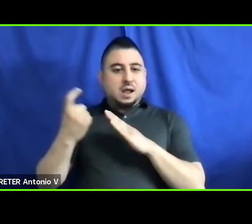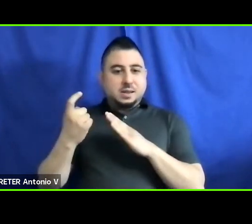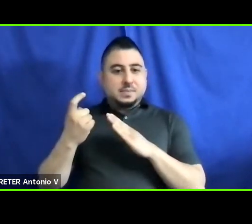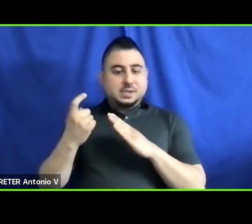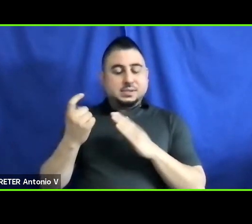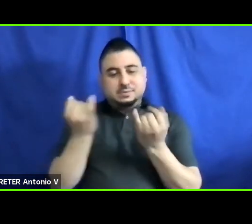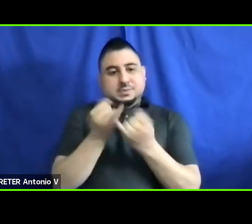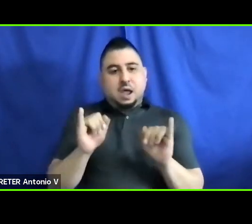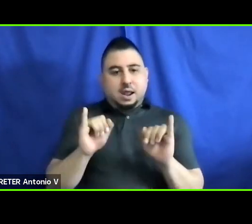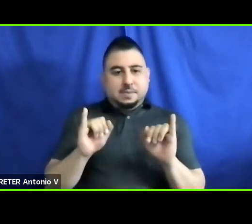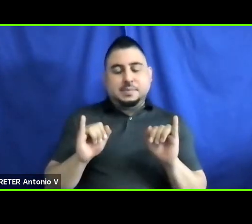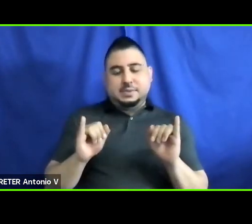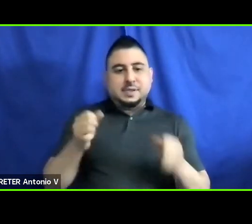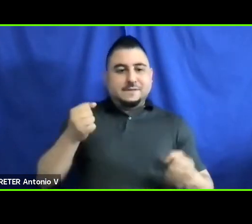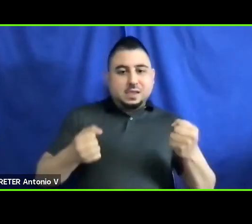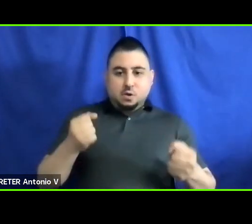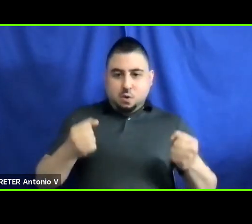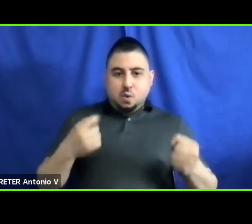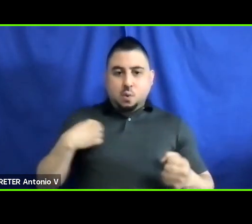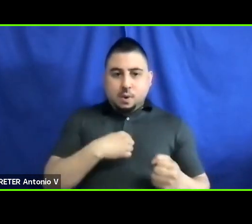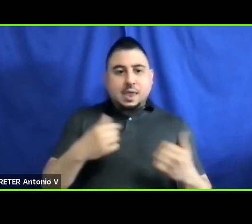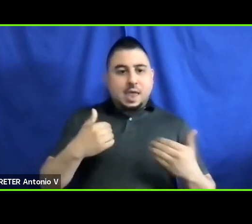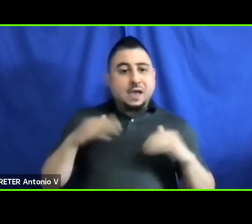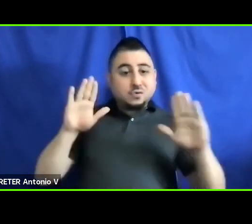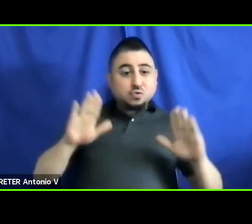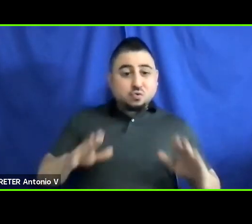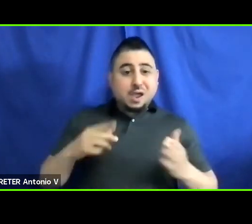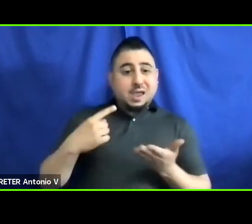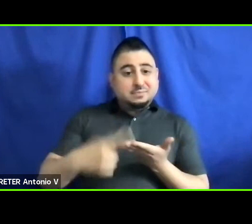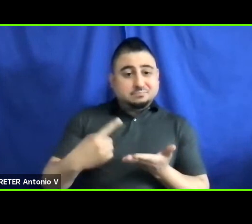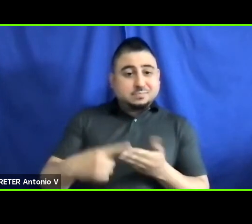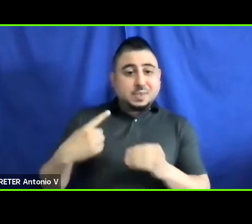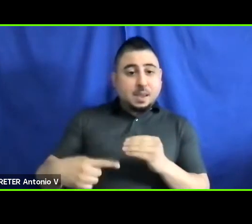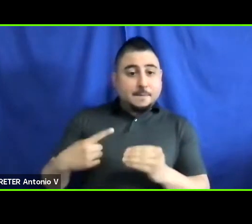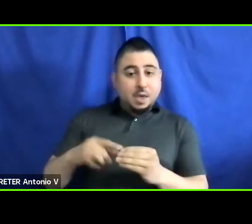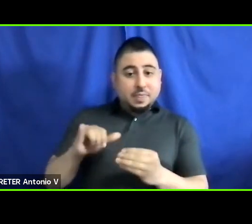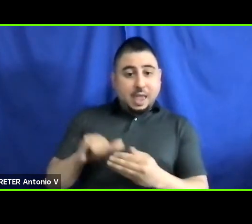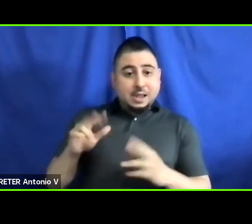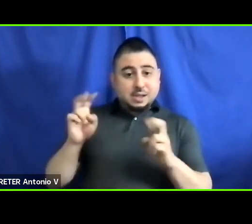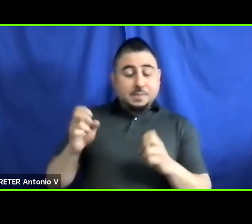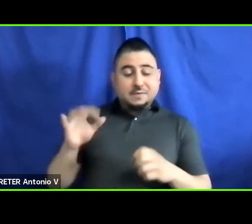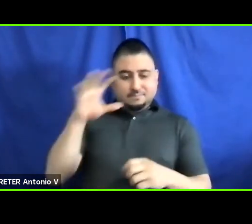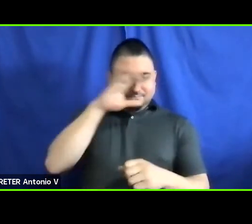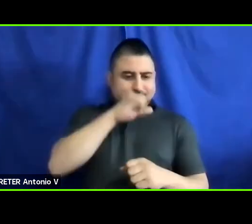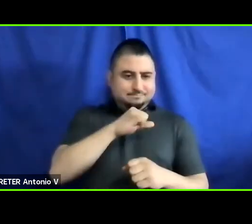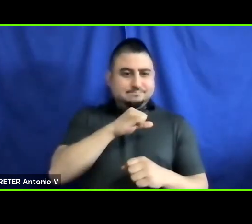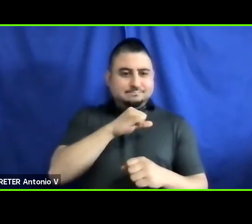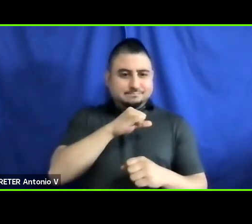had great conversations on the topic and those who missed that conversation, of our first